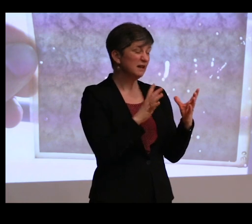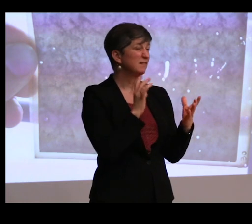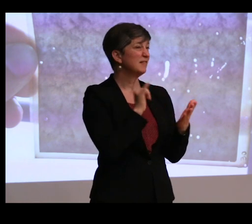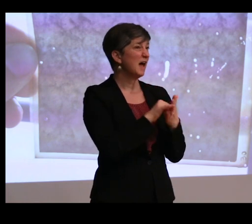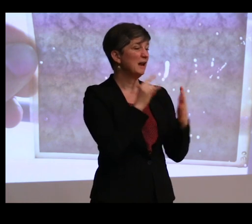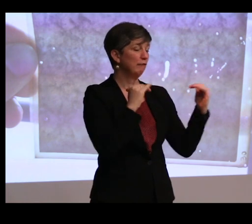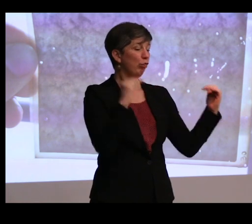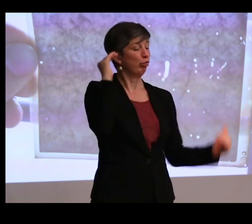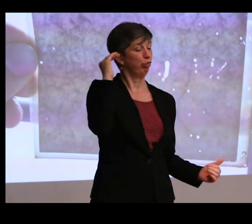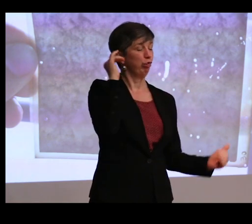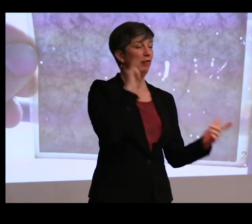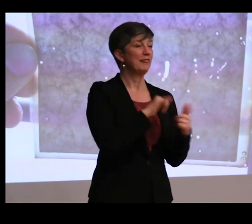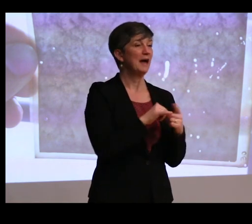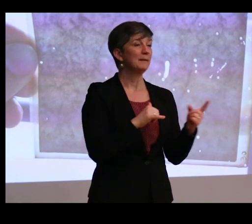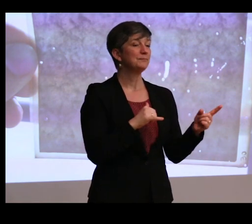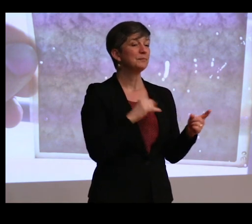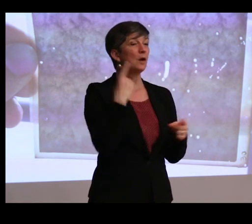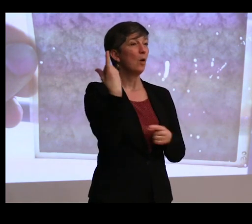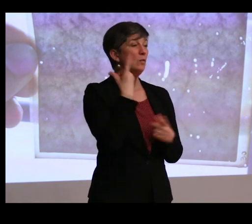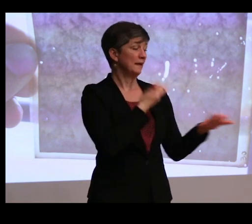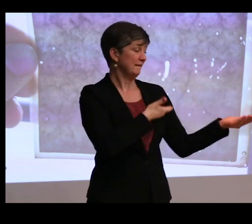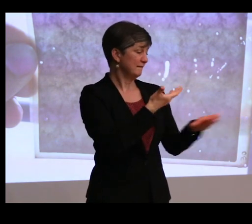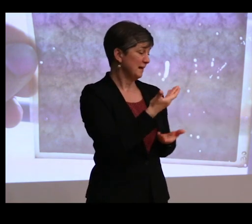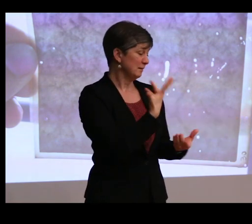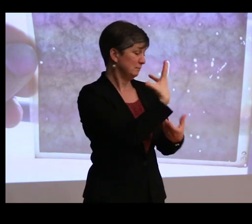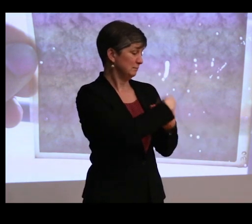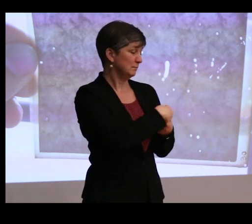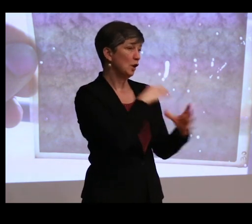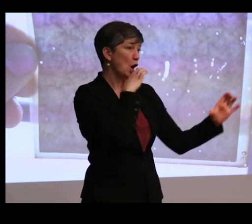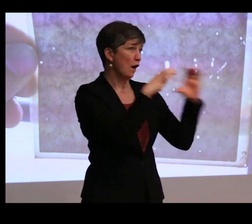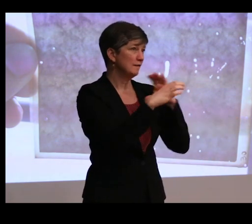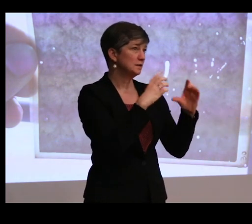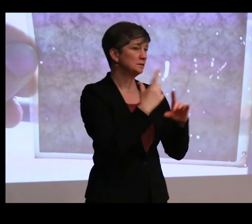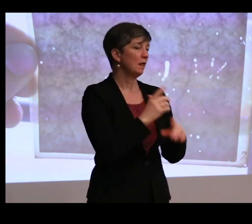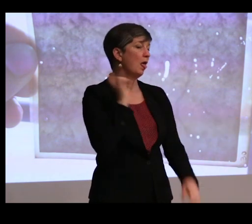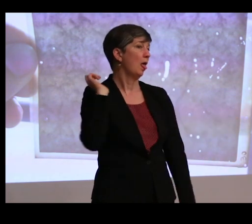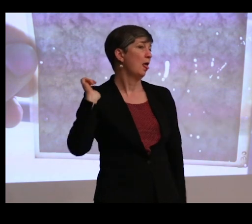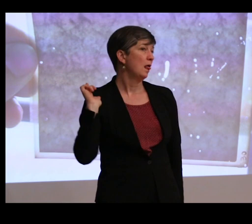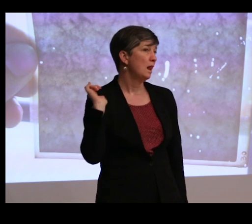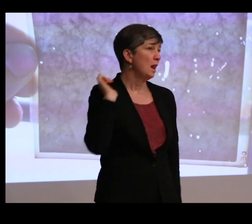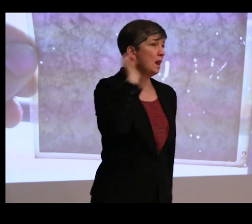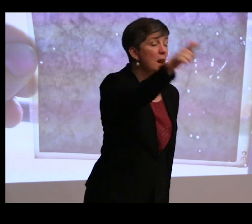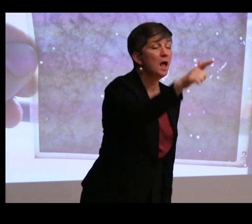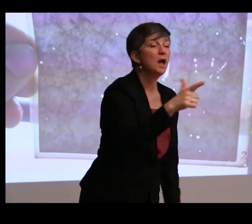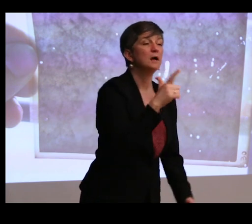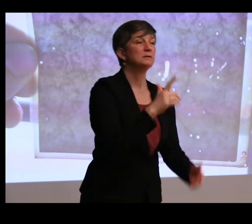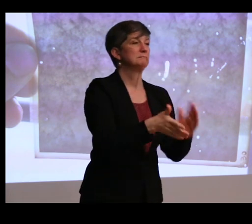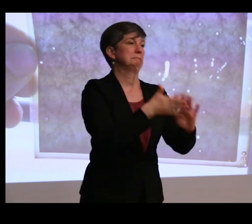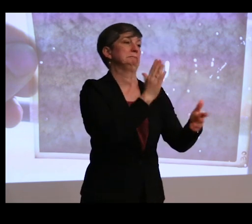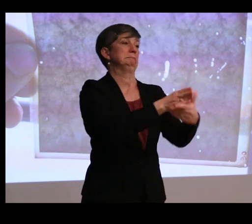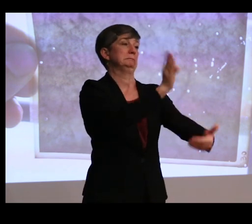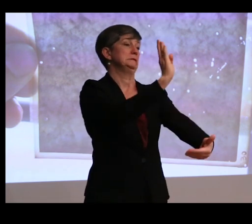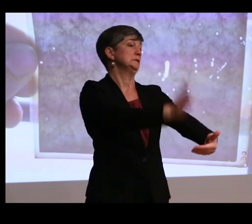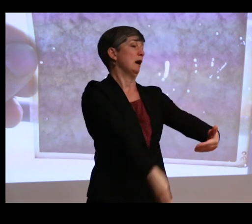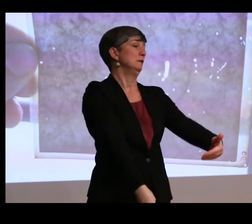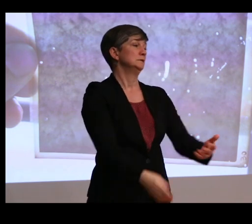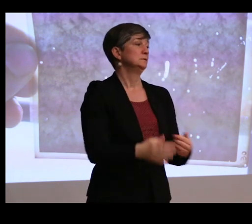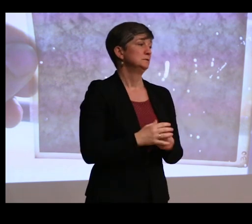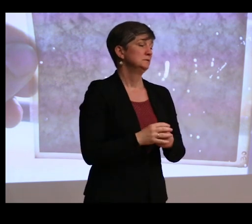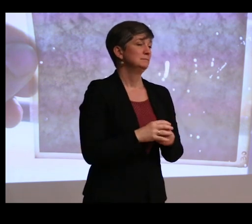and we've only invited people to the conversation way down the road when it's almost sort of a done deal,